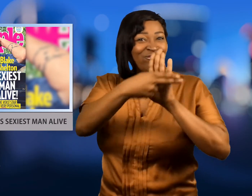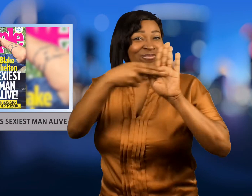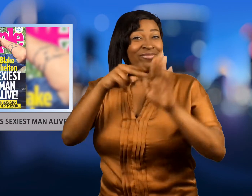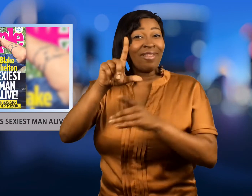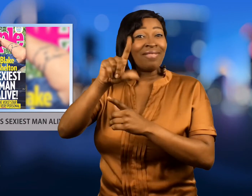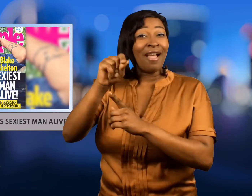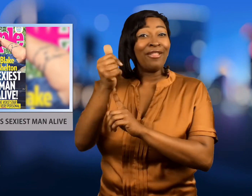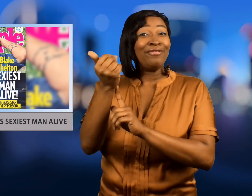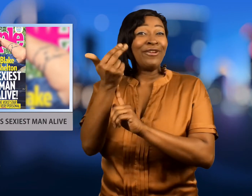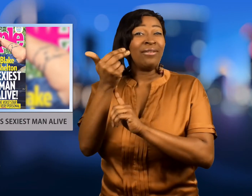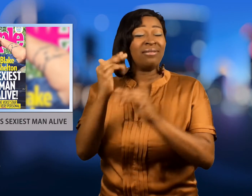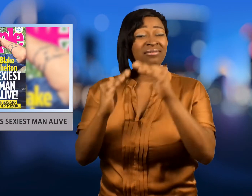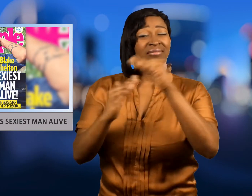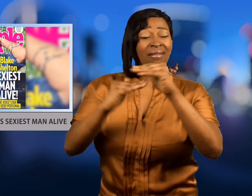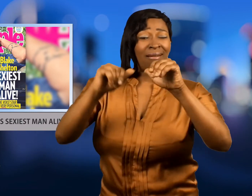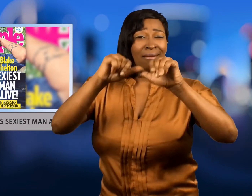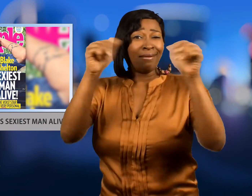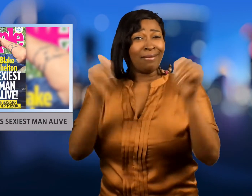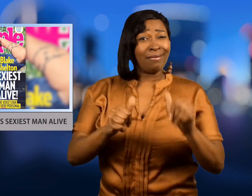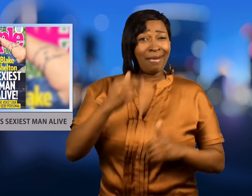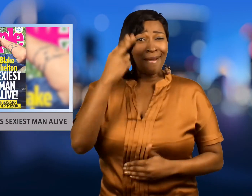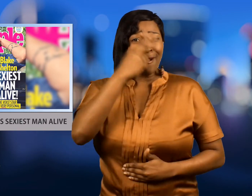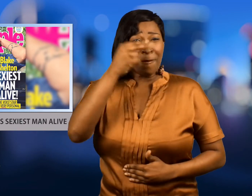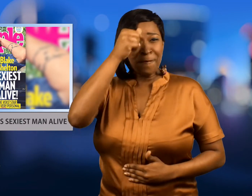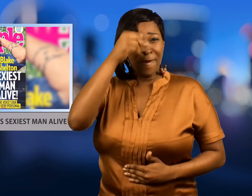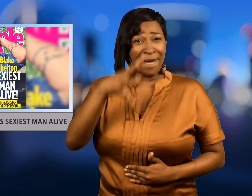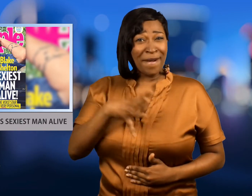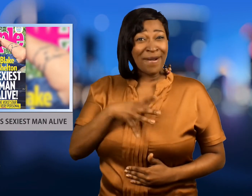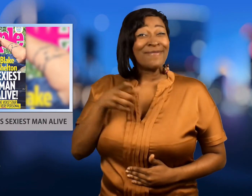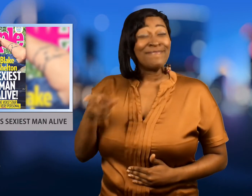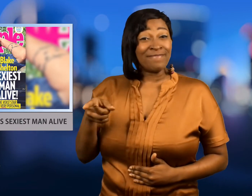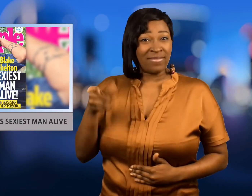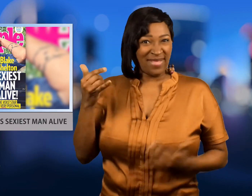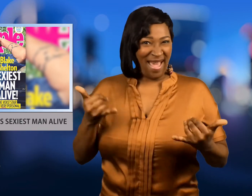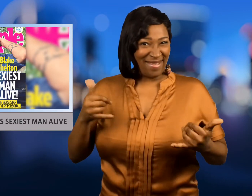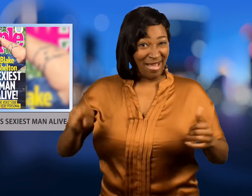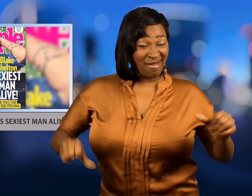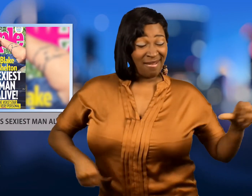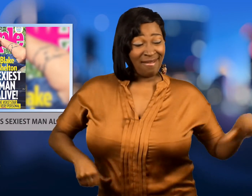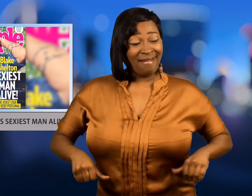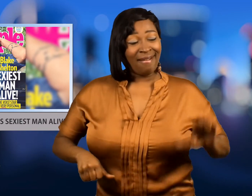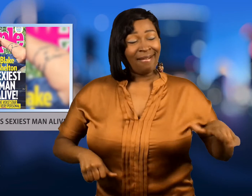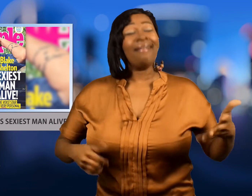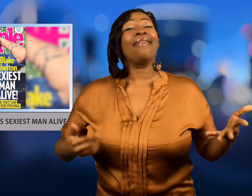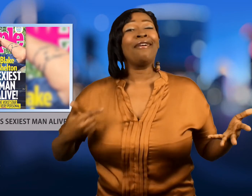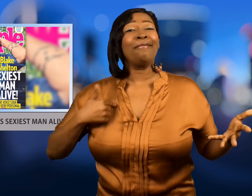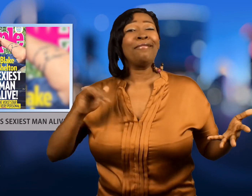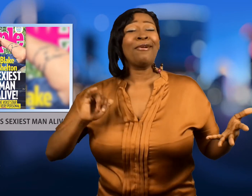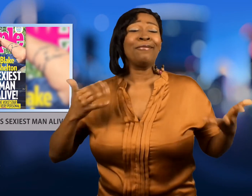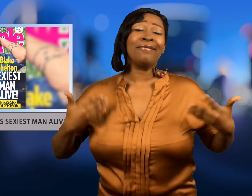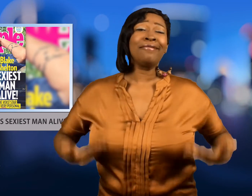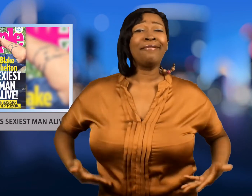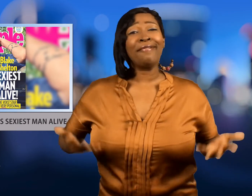and the 2013 sexiest man alive.